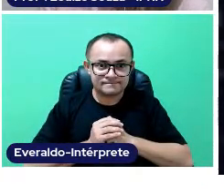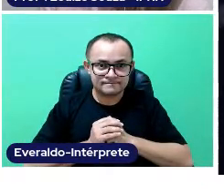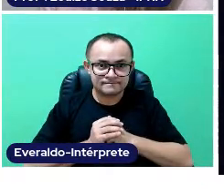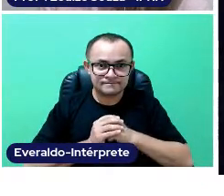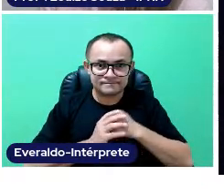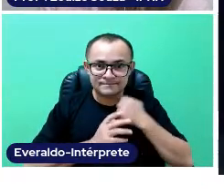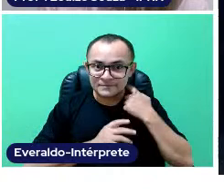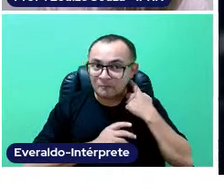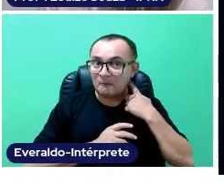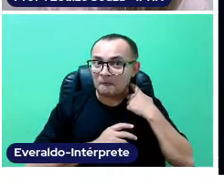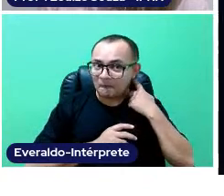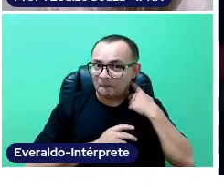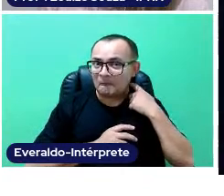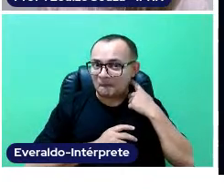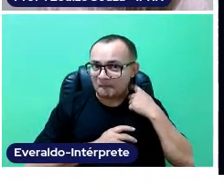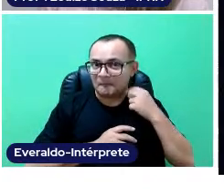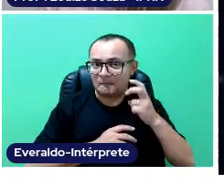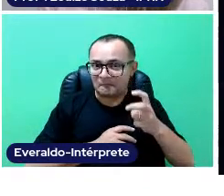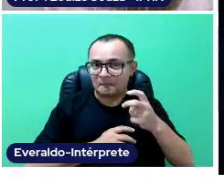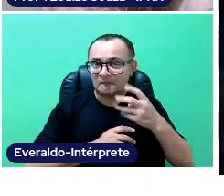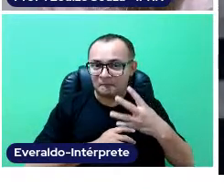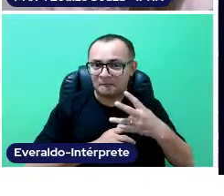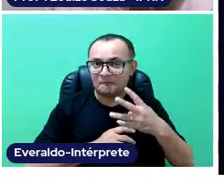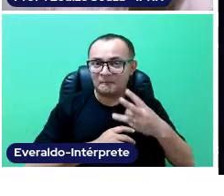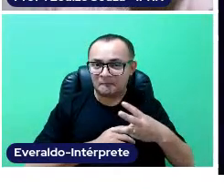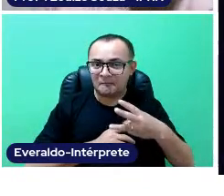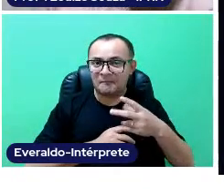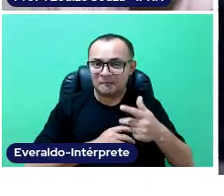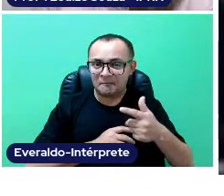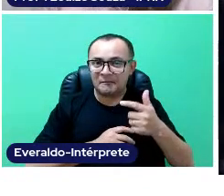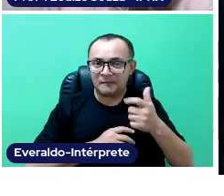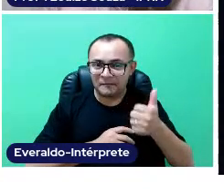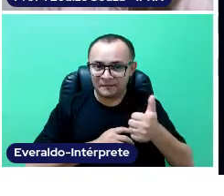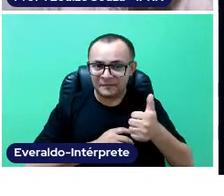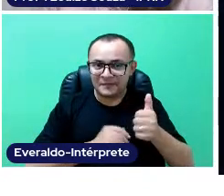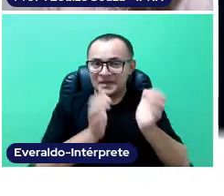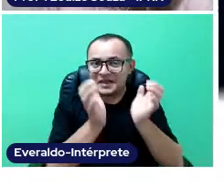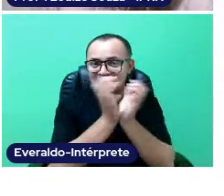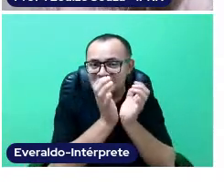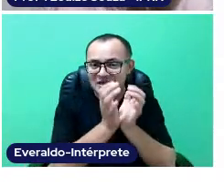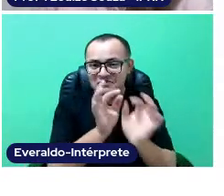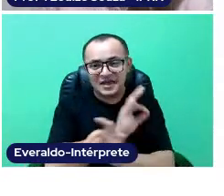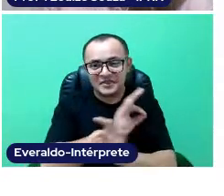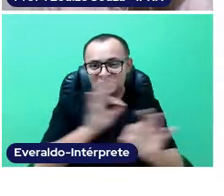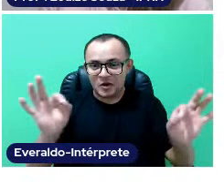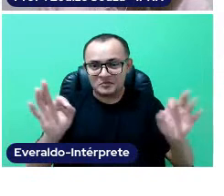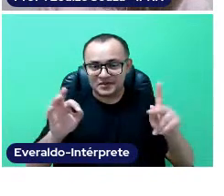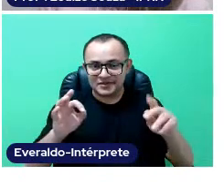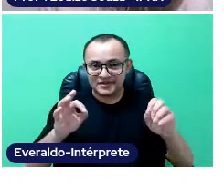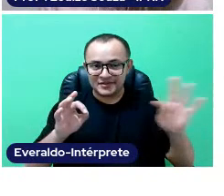There are even special effects.